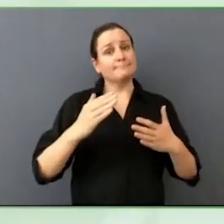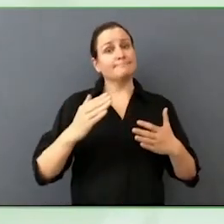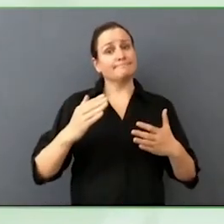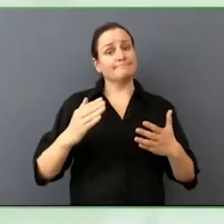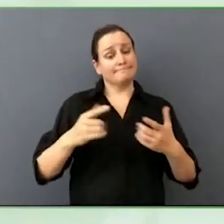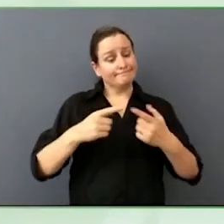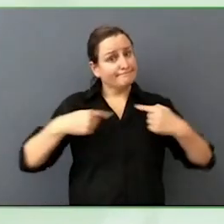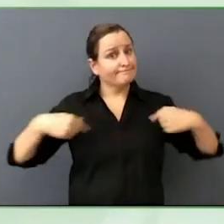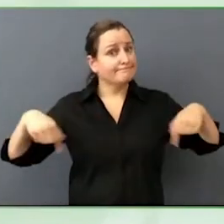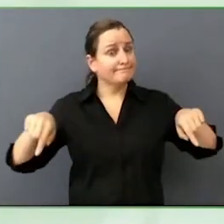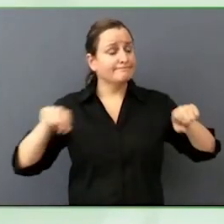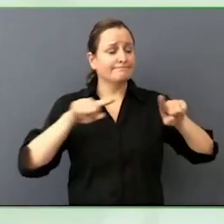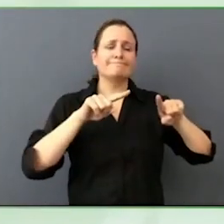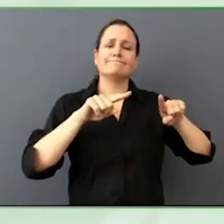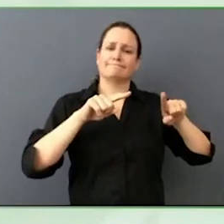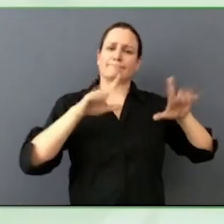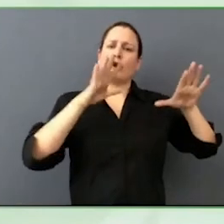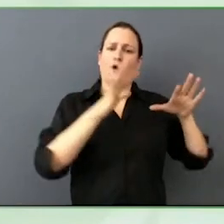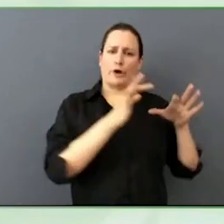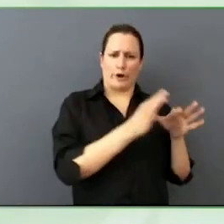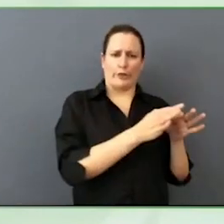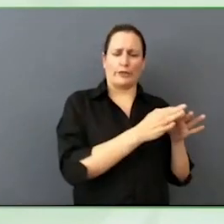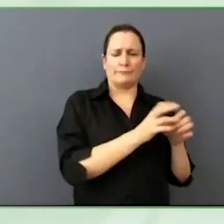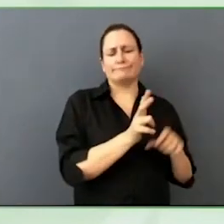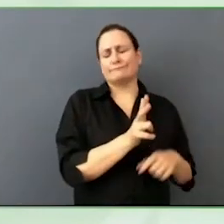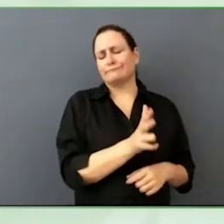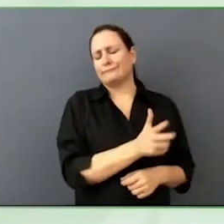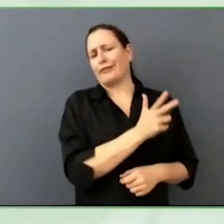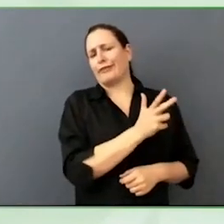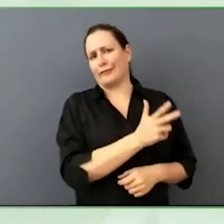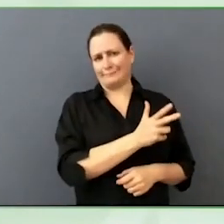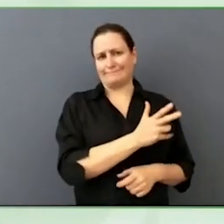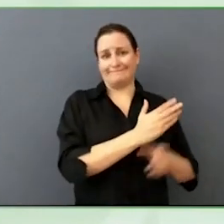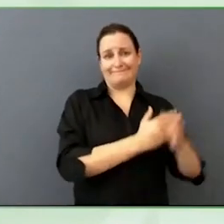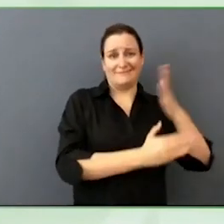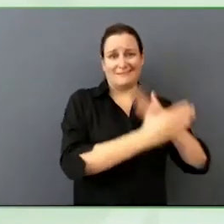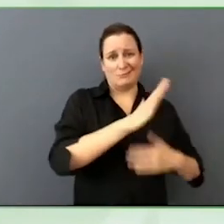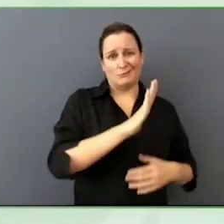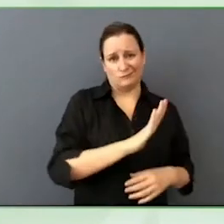The more intersections you have around identities, the more that can show up in different ways.